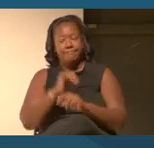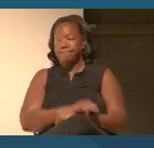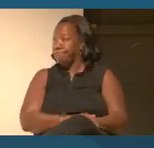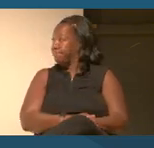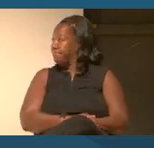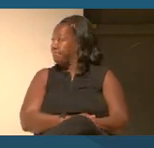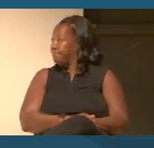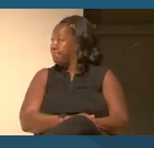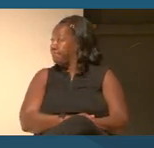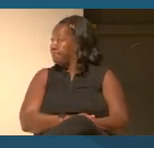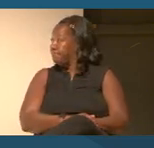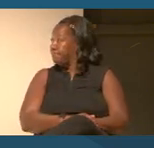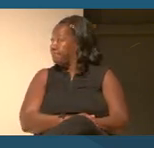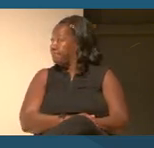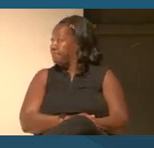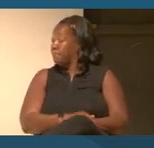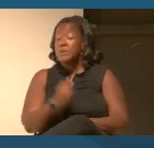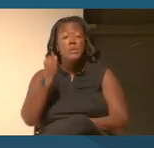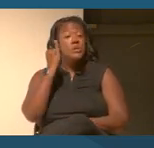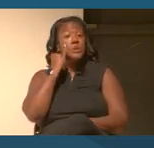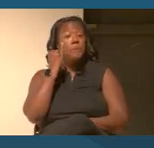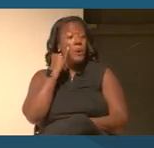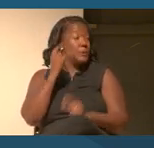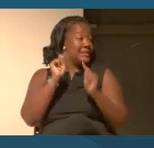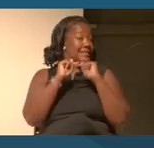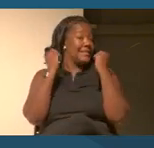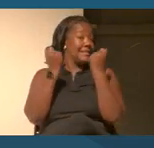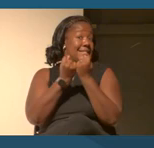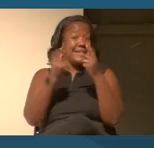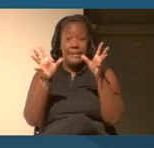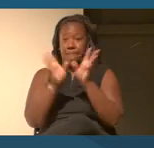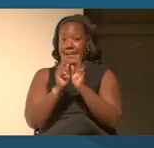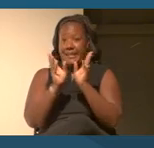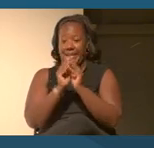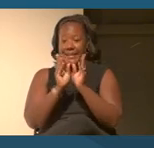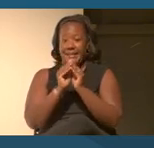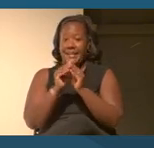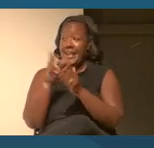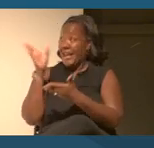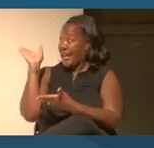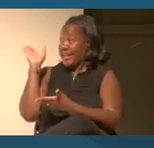So, let's just say we're in a team meeting and we use this video, right?